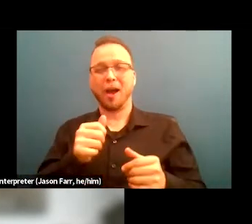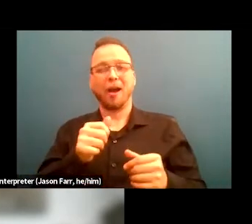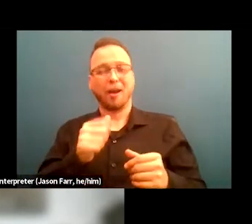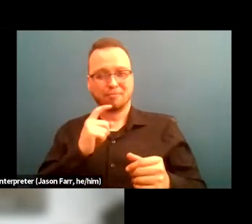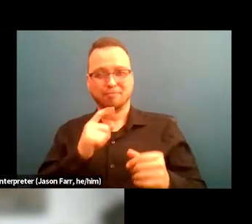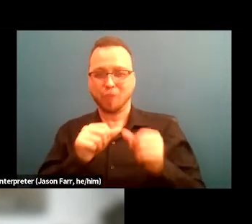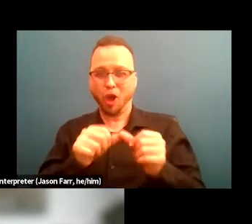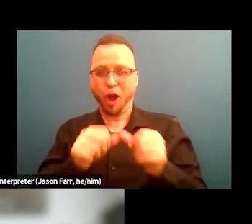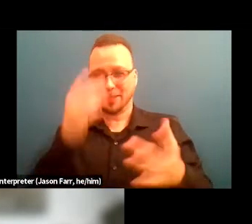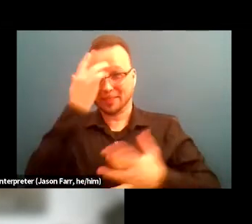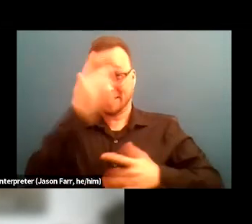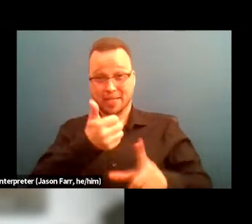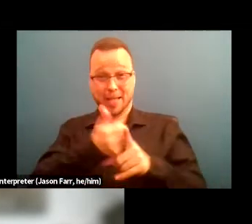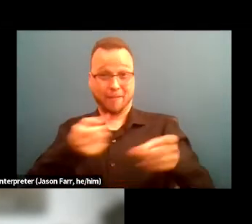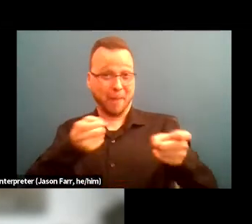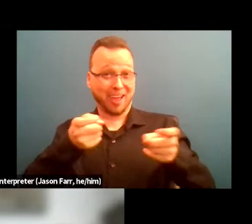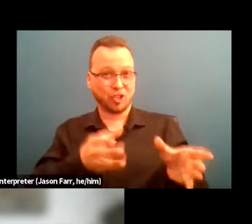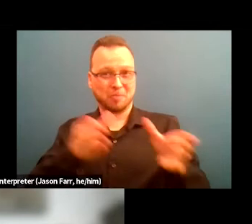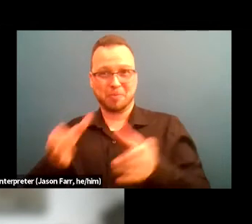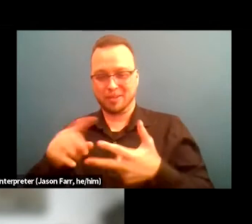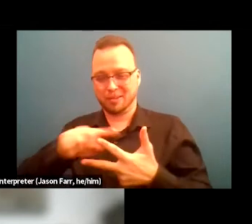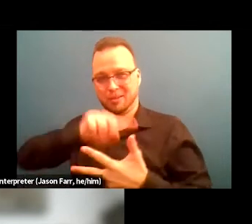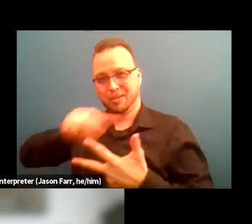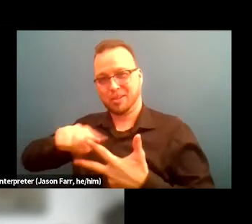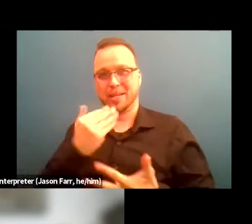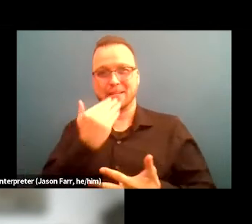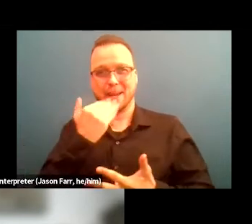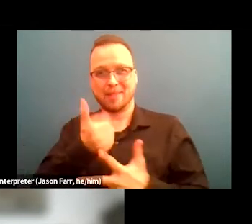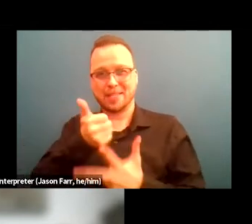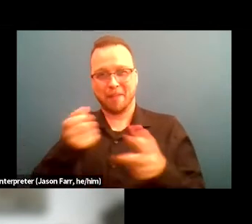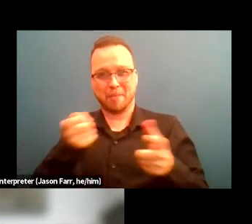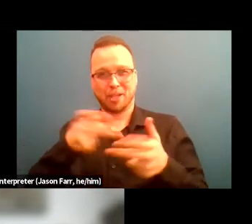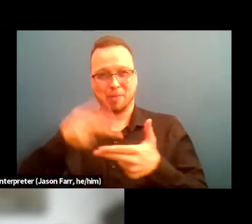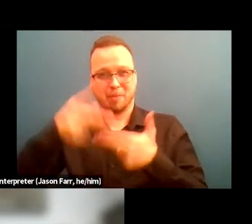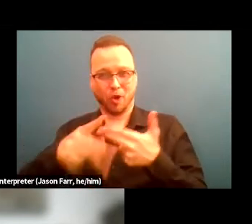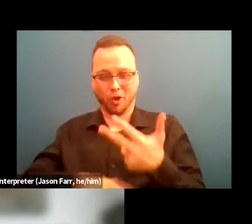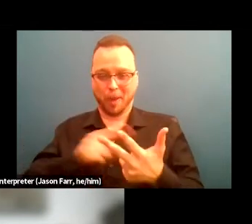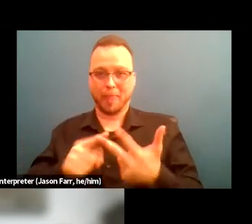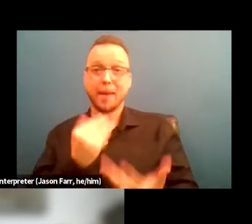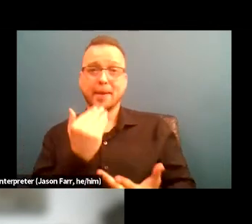the other is a diabetes self-management program. And then a diabetes prevention program.